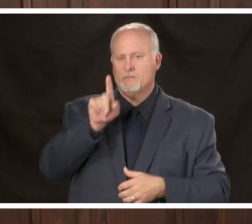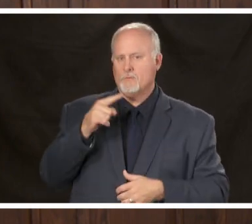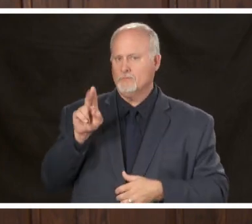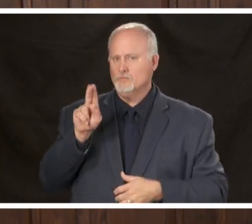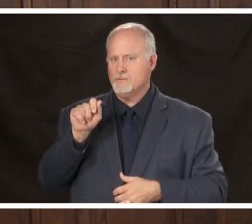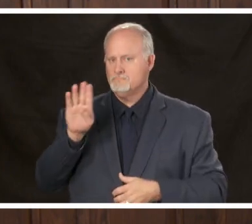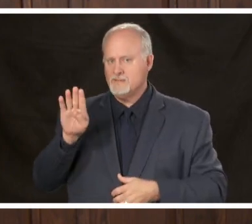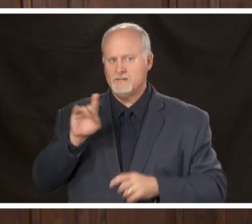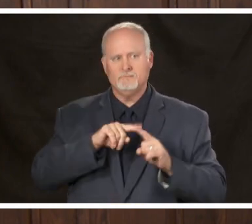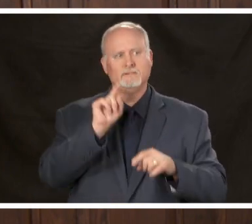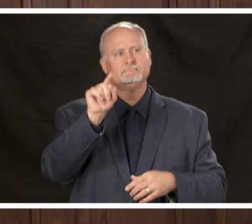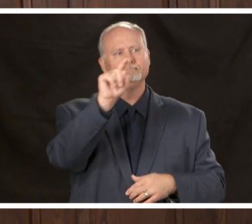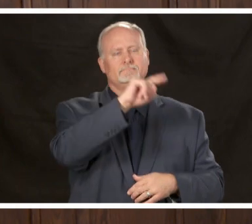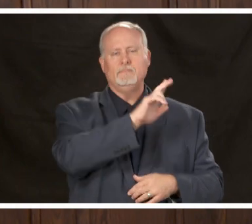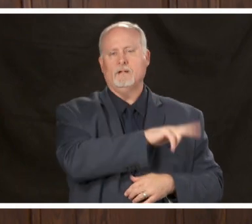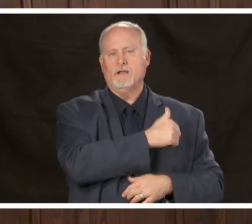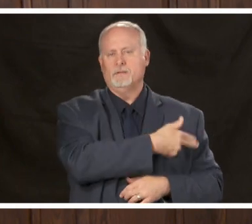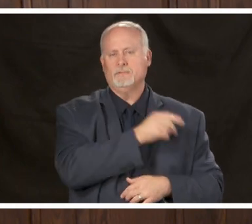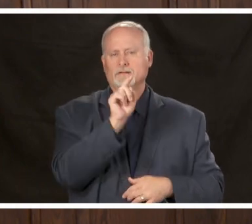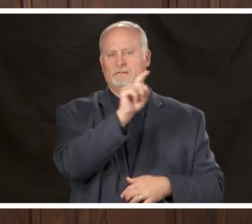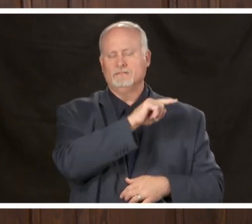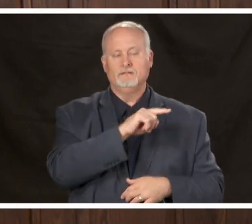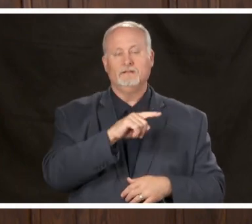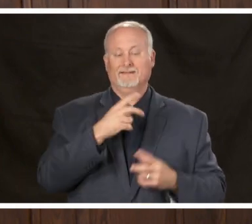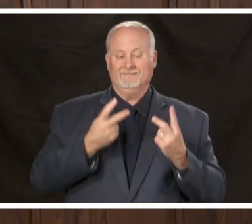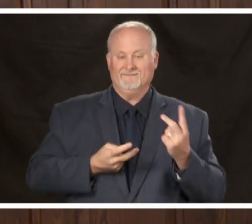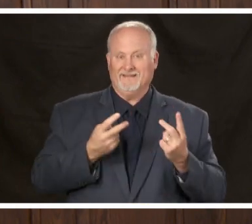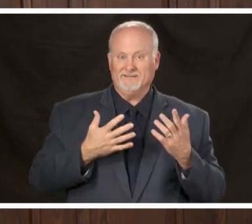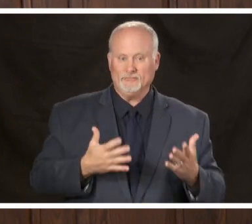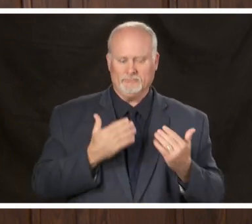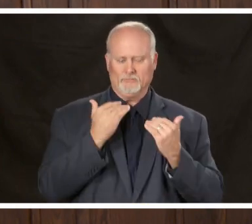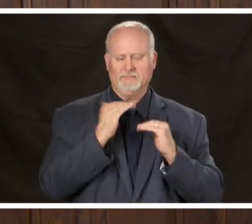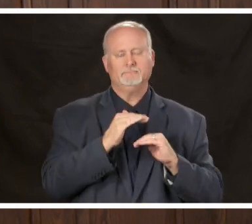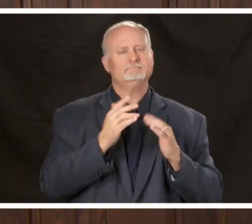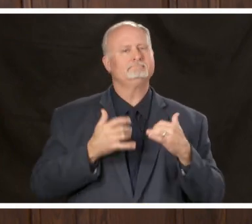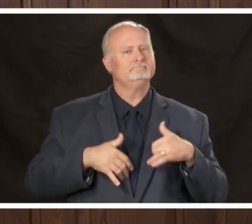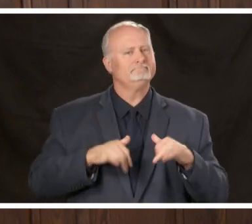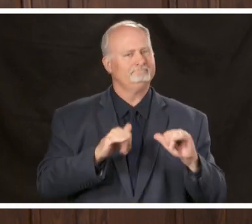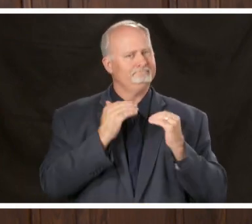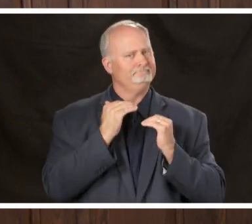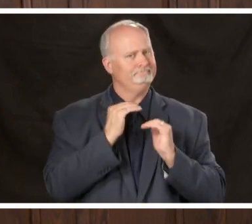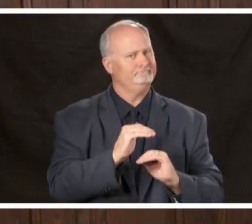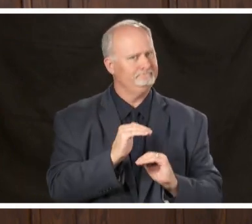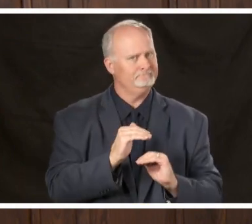other hospitals in town that visitor restrictions are remaining in place we'd